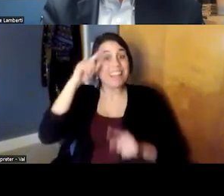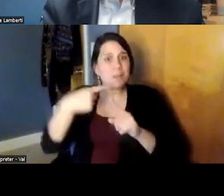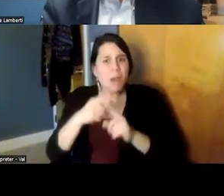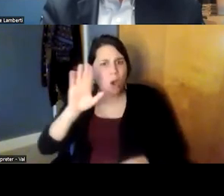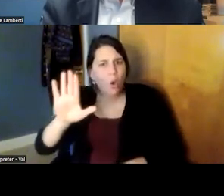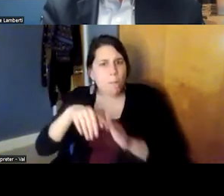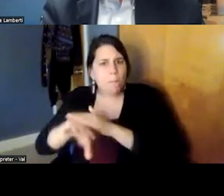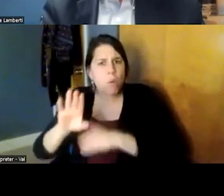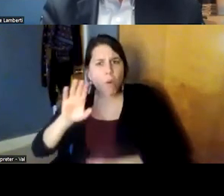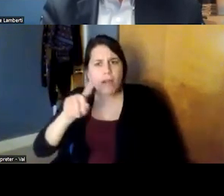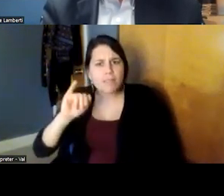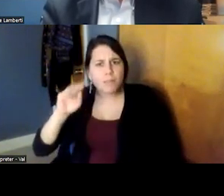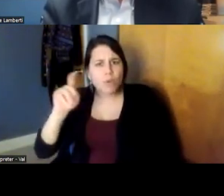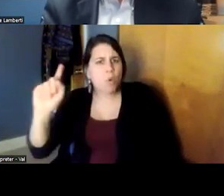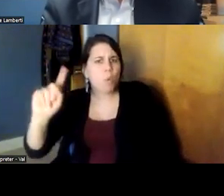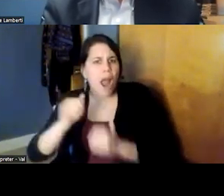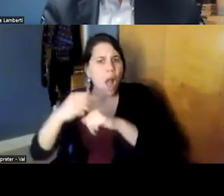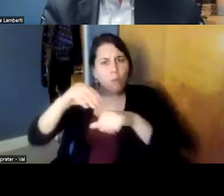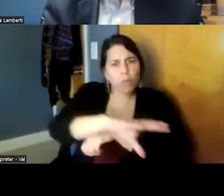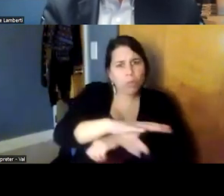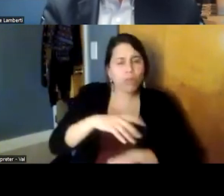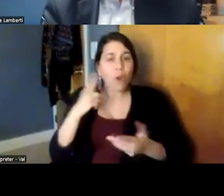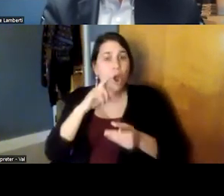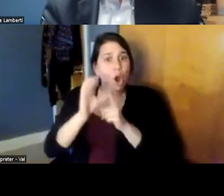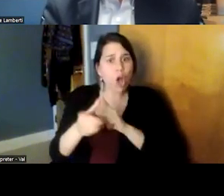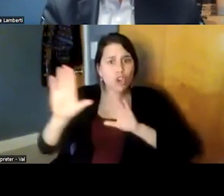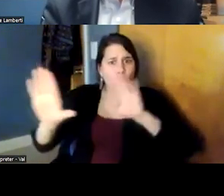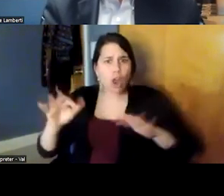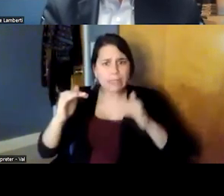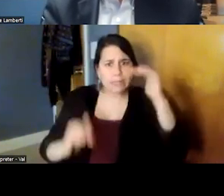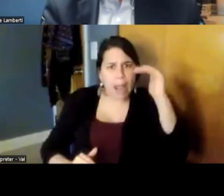what you know what are the cultural disadvantages and disparities that you were faced with although